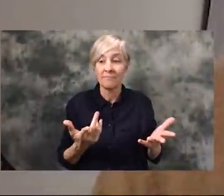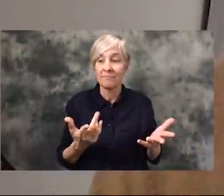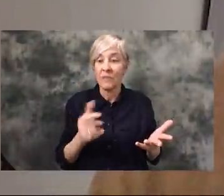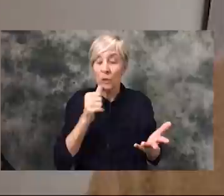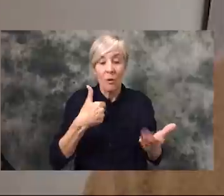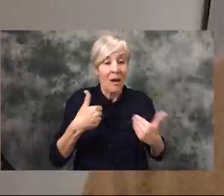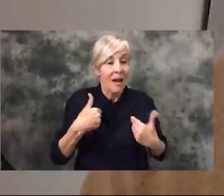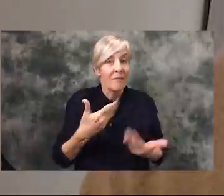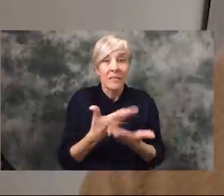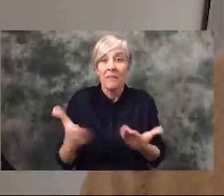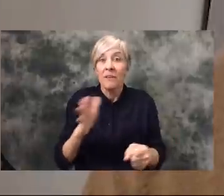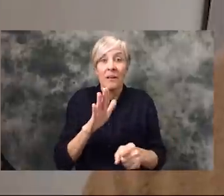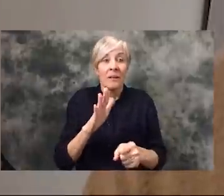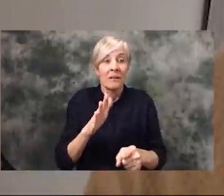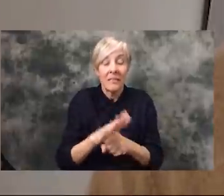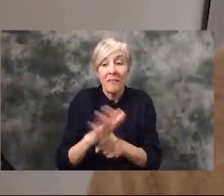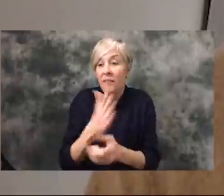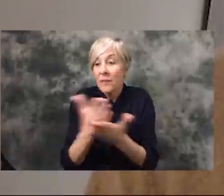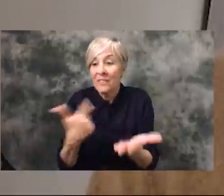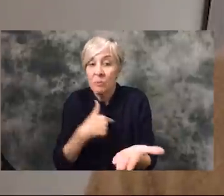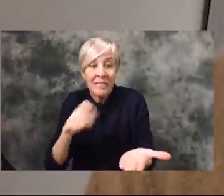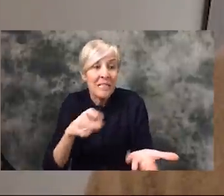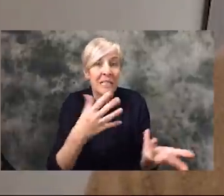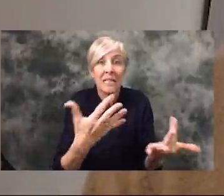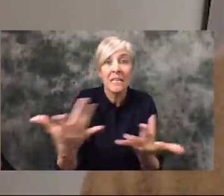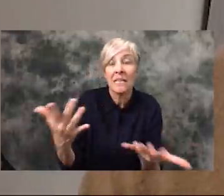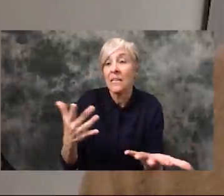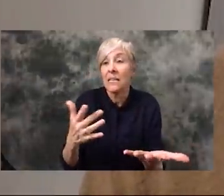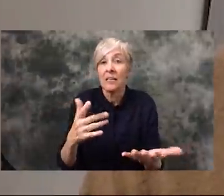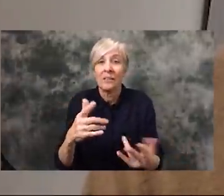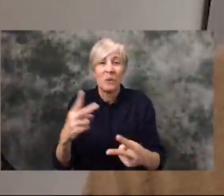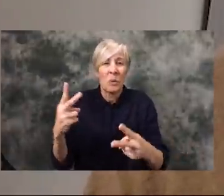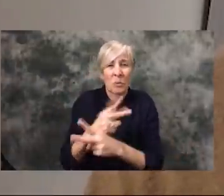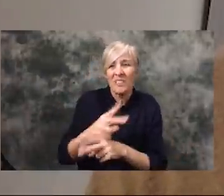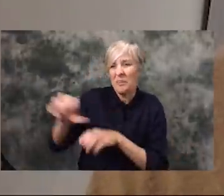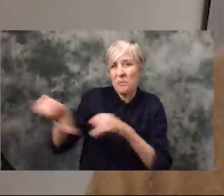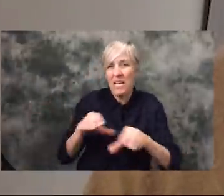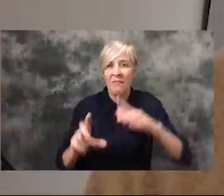commodities that we'll see, you know, the worst in society and some of those ways.